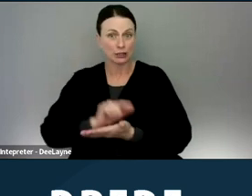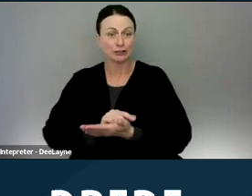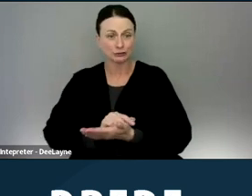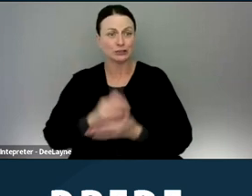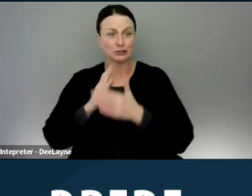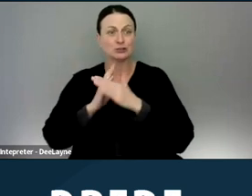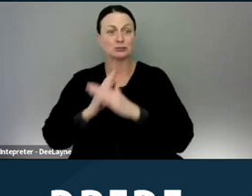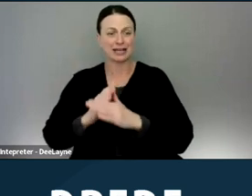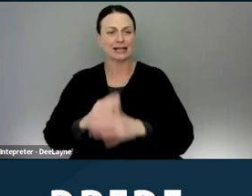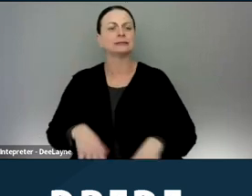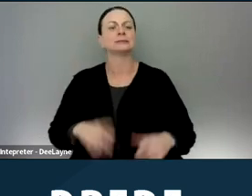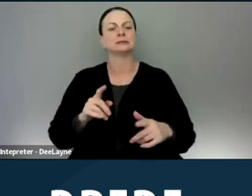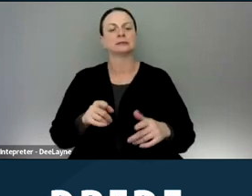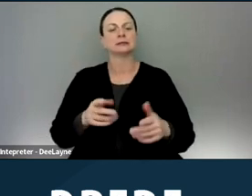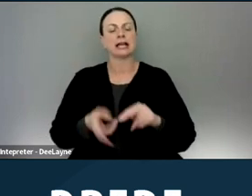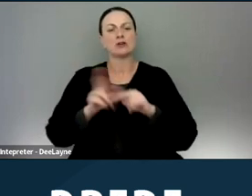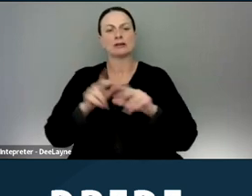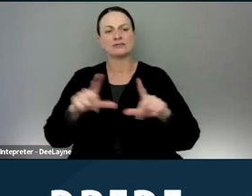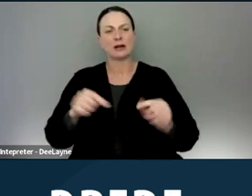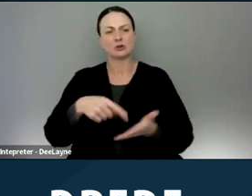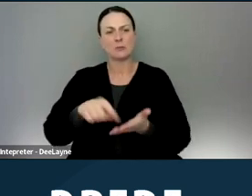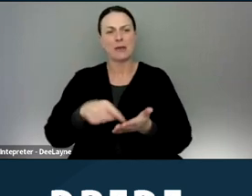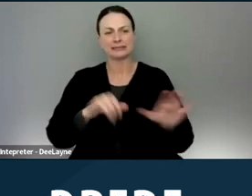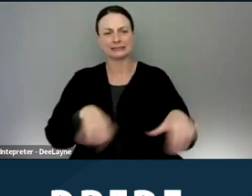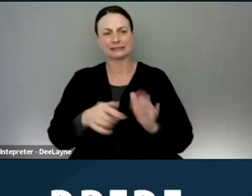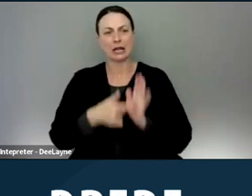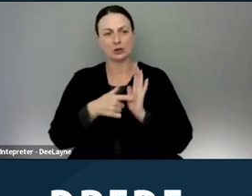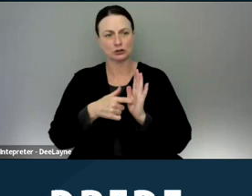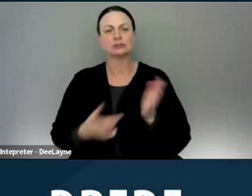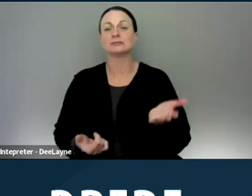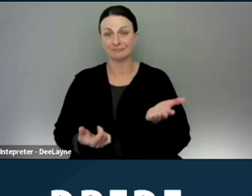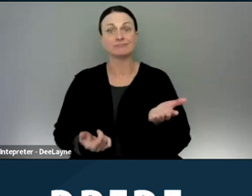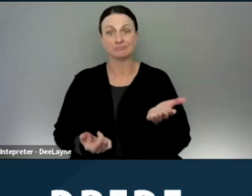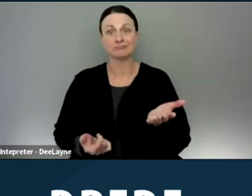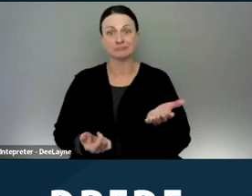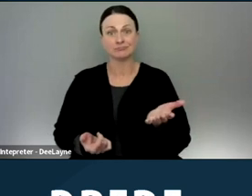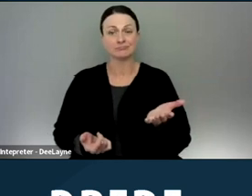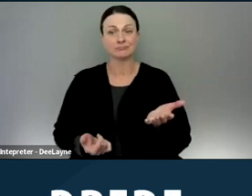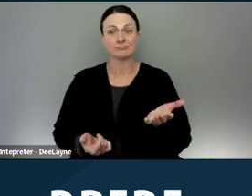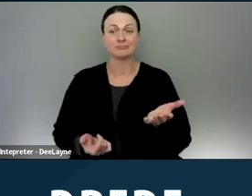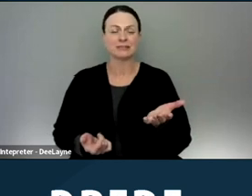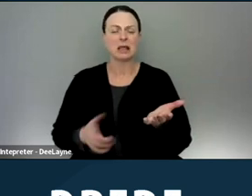increase for voucher payment standards, which lemme just kind of say